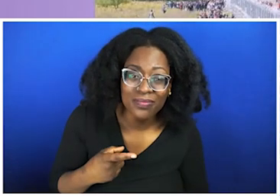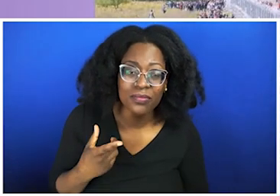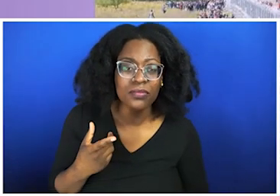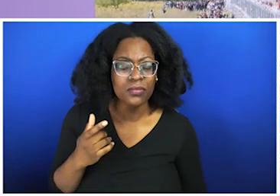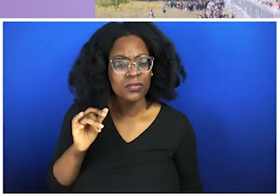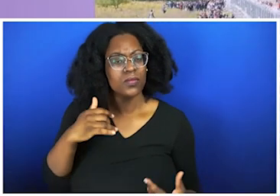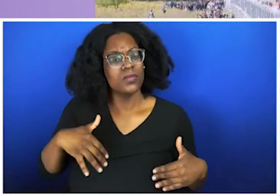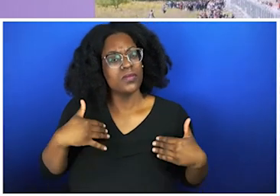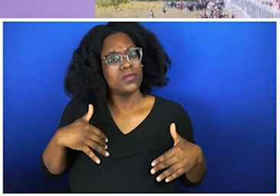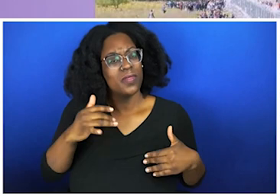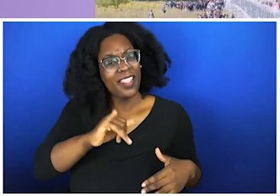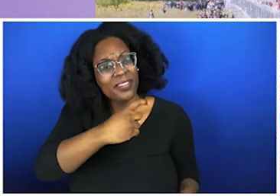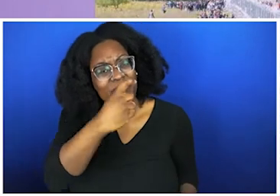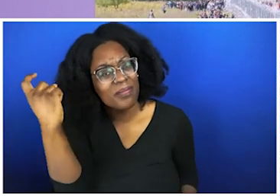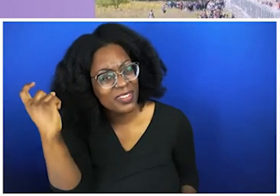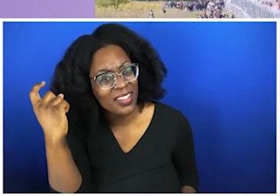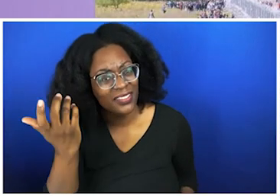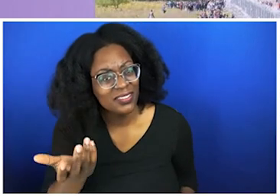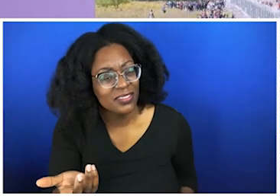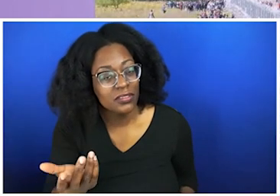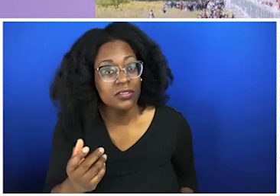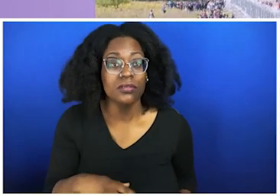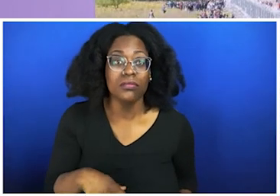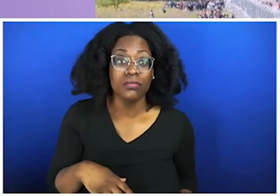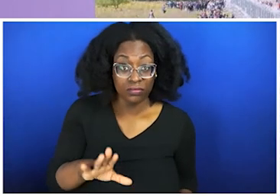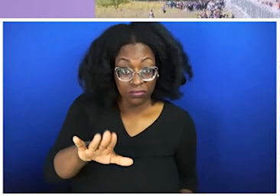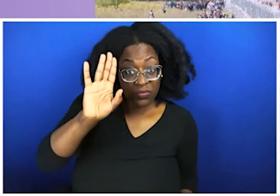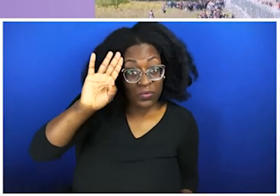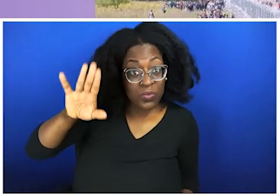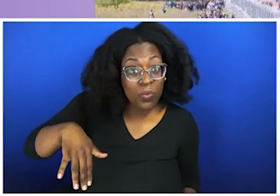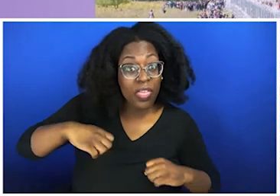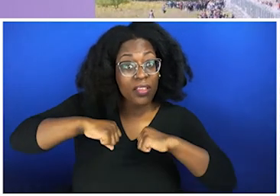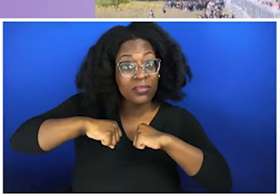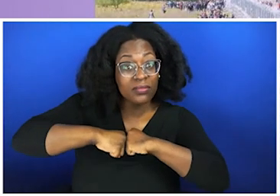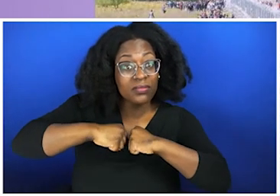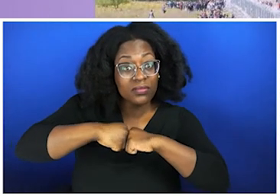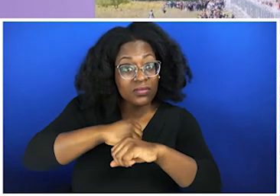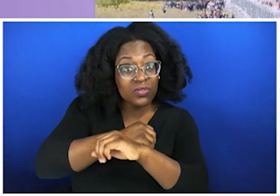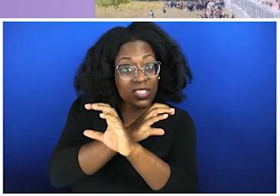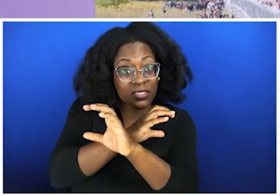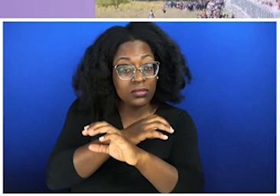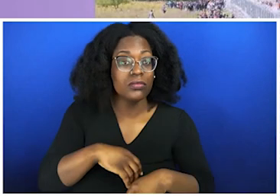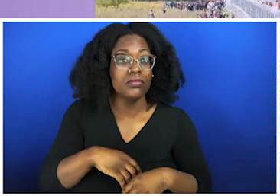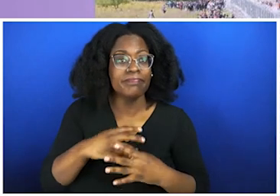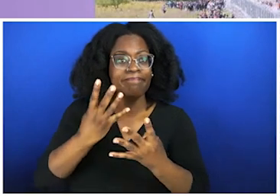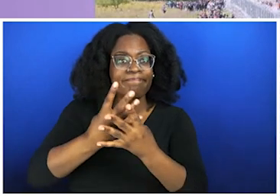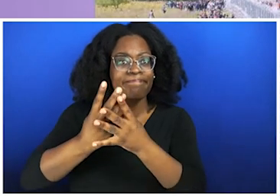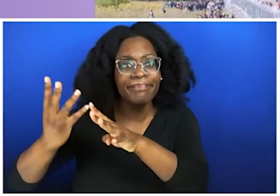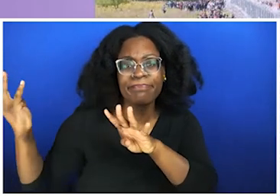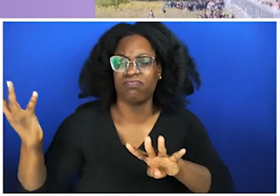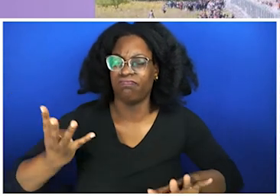traumatized. What if I told you the border crisis, mass incarceration, and large-scale